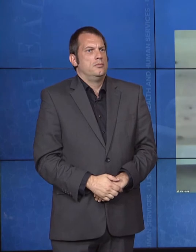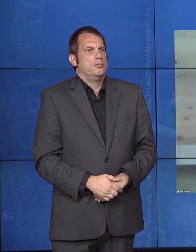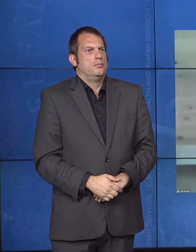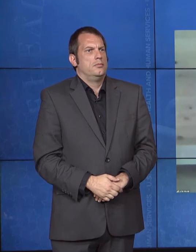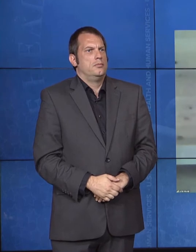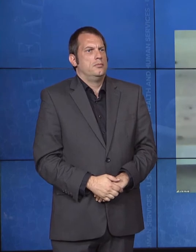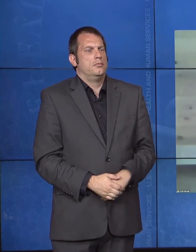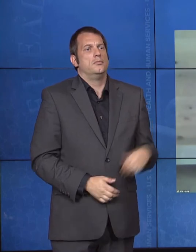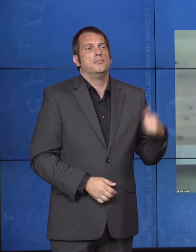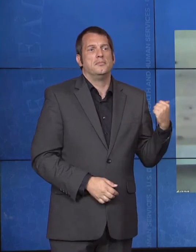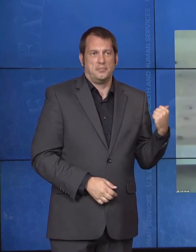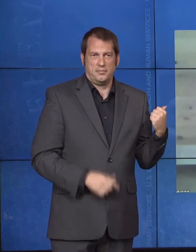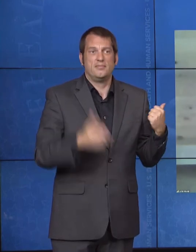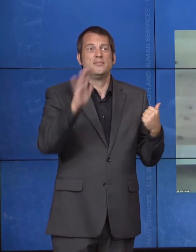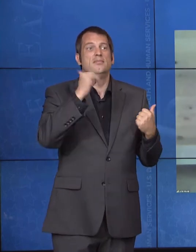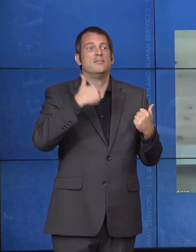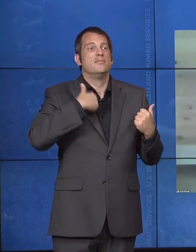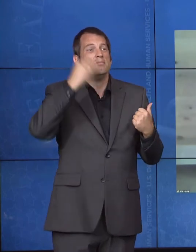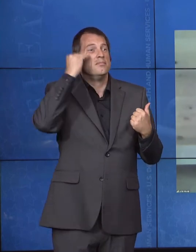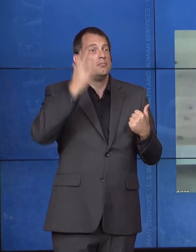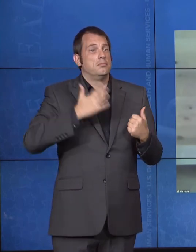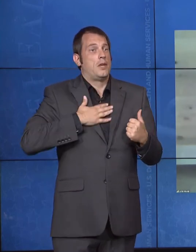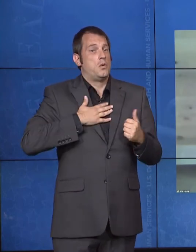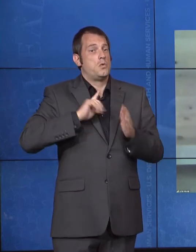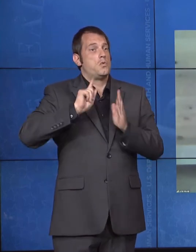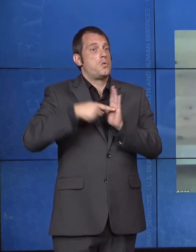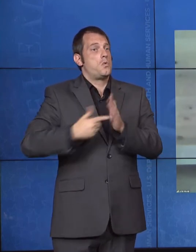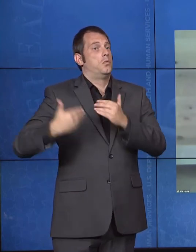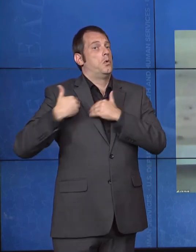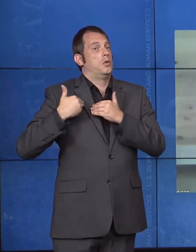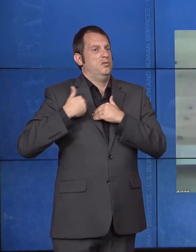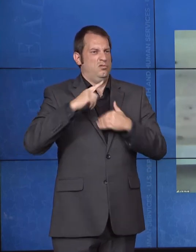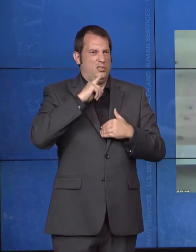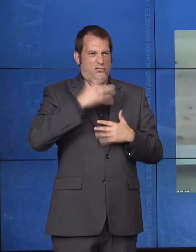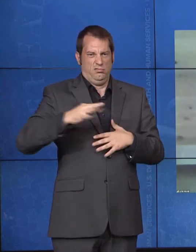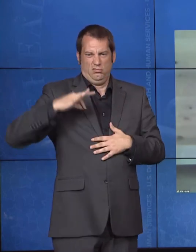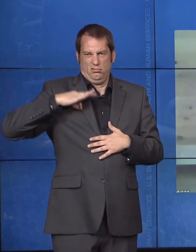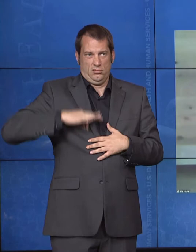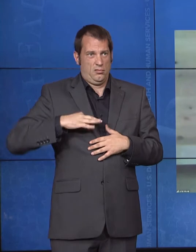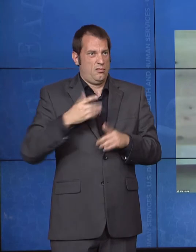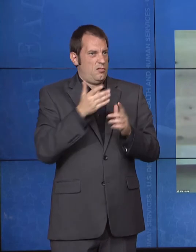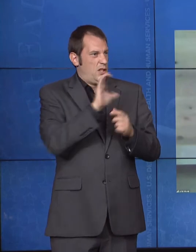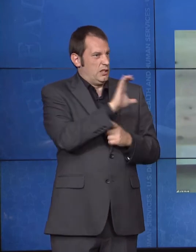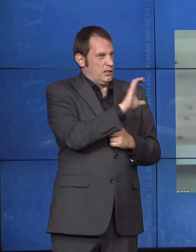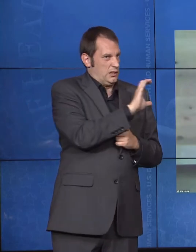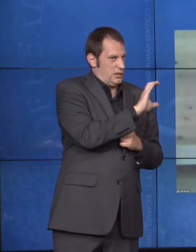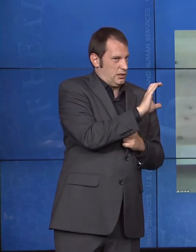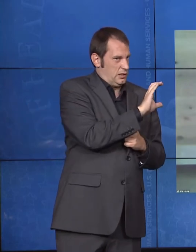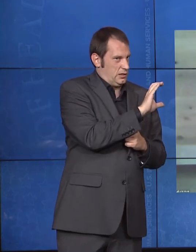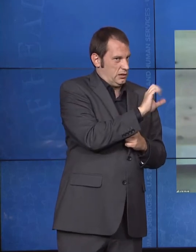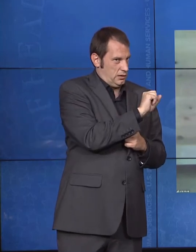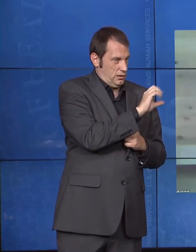so rewarding to work closely with CMS and Roger with OCR, on this issue of true inclusion in the community.